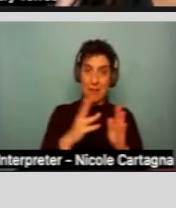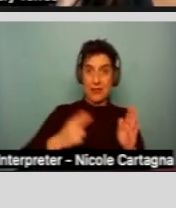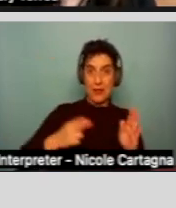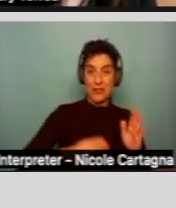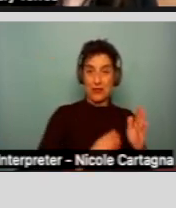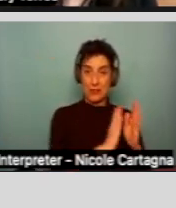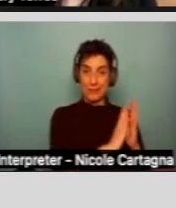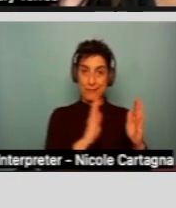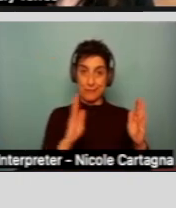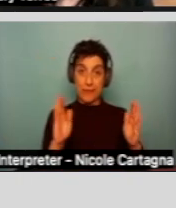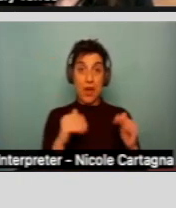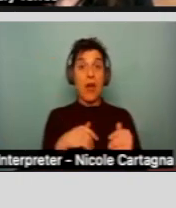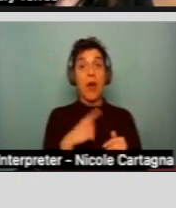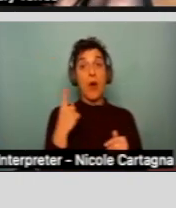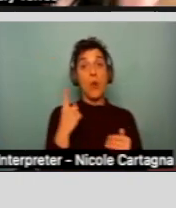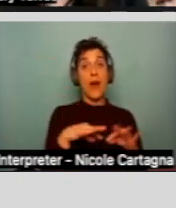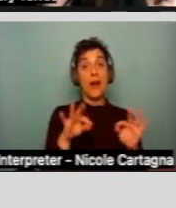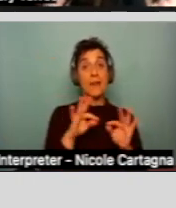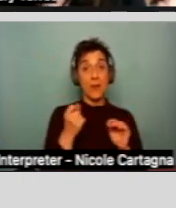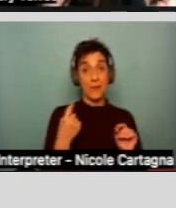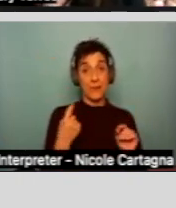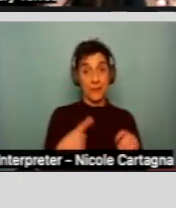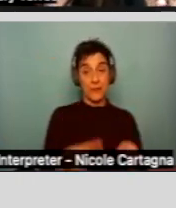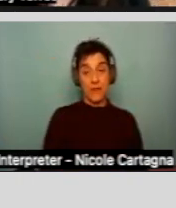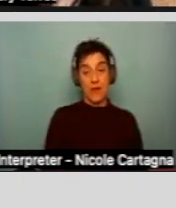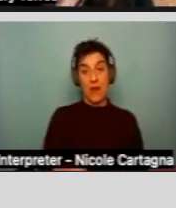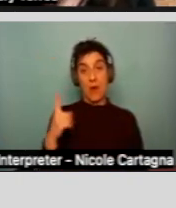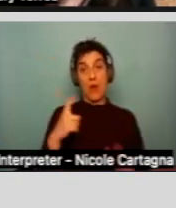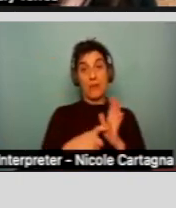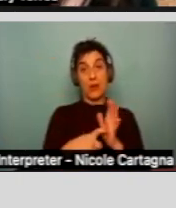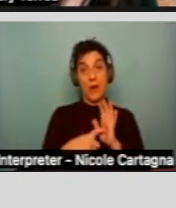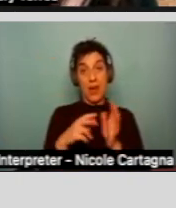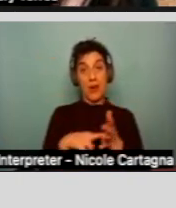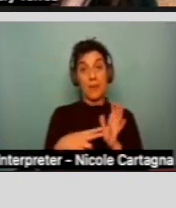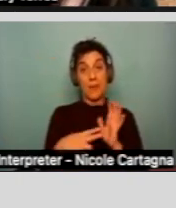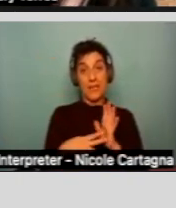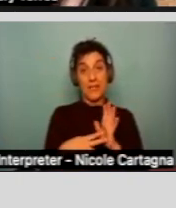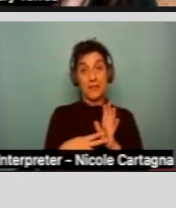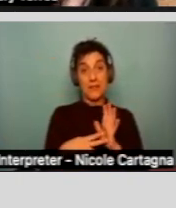One important thing is that one of the requirements is that you must be, you must, the disability